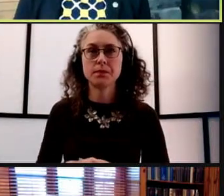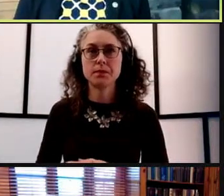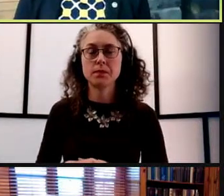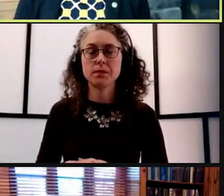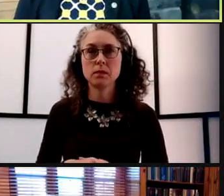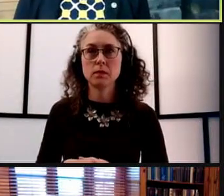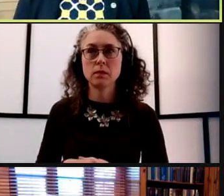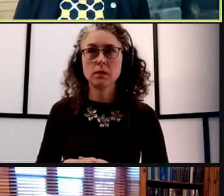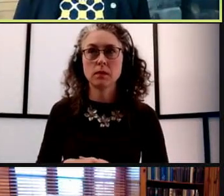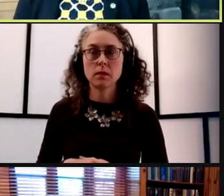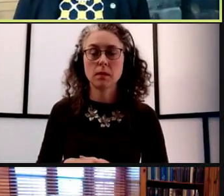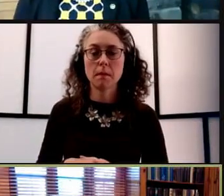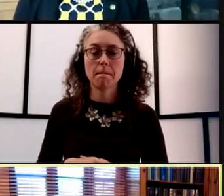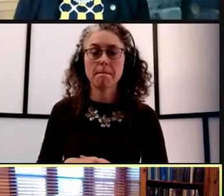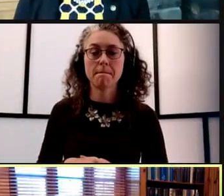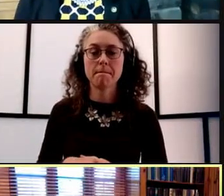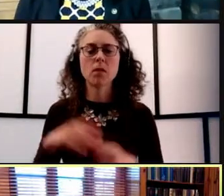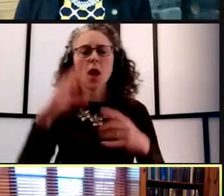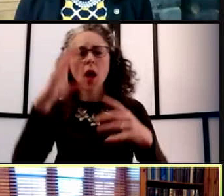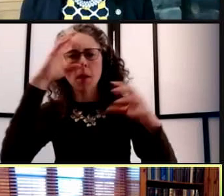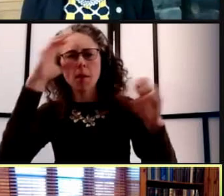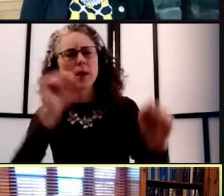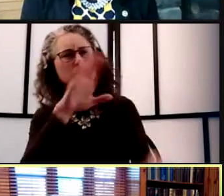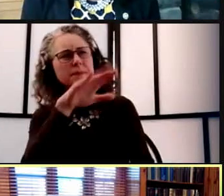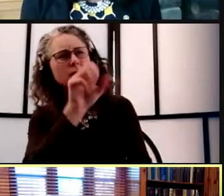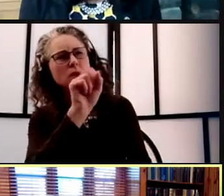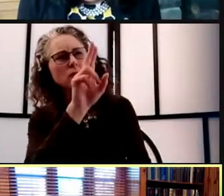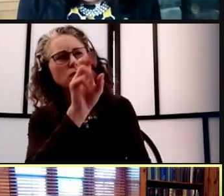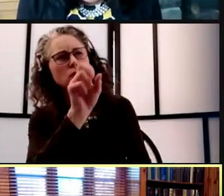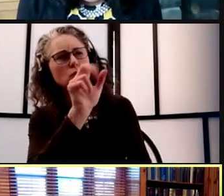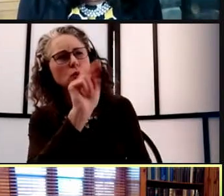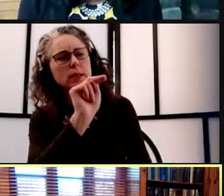So that one is already done. Let me ask Susan to come back 'cause after